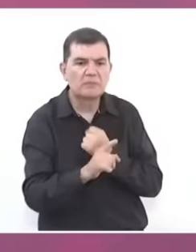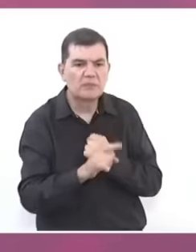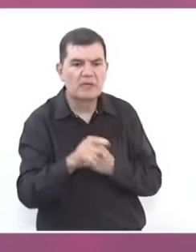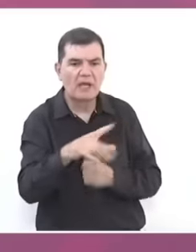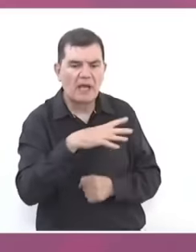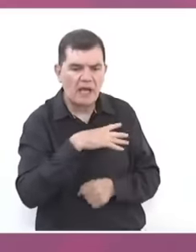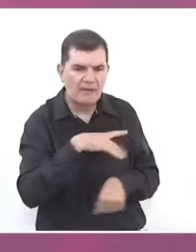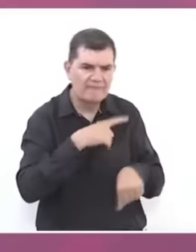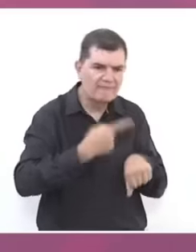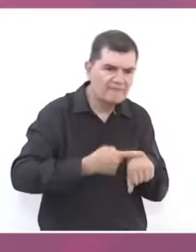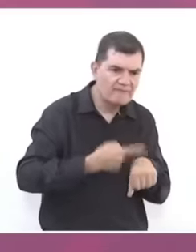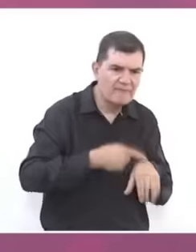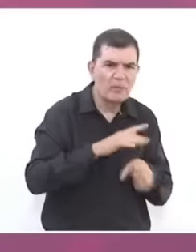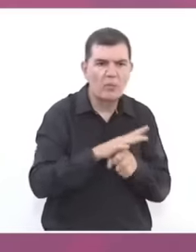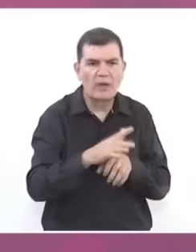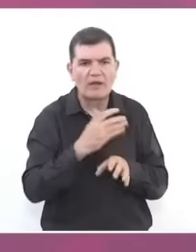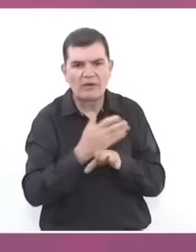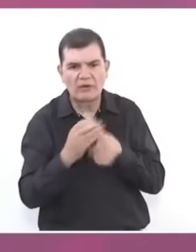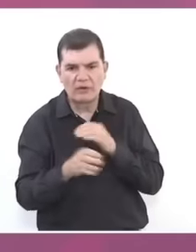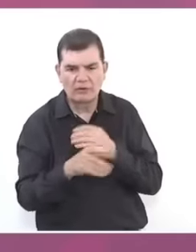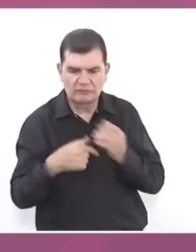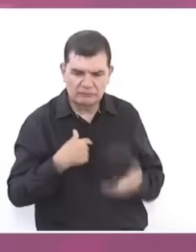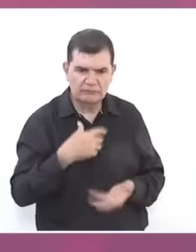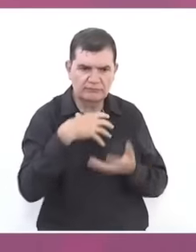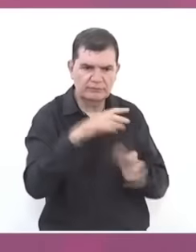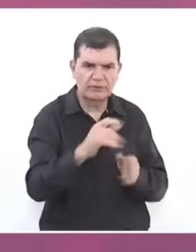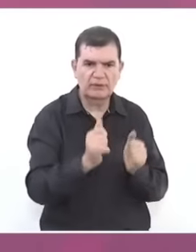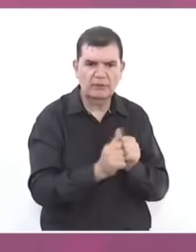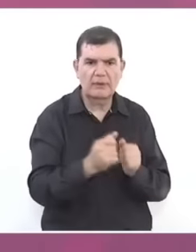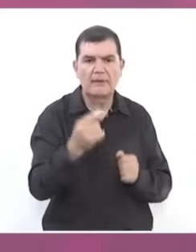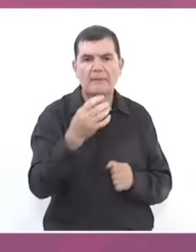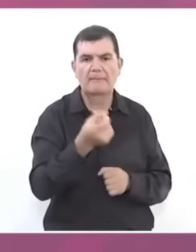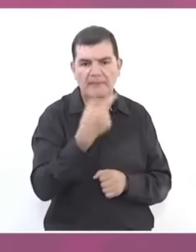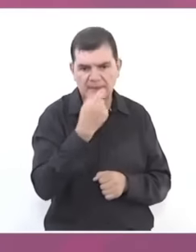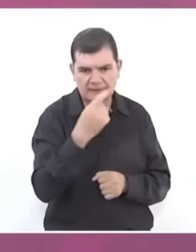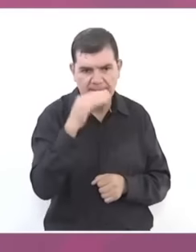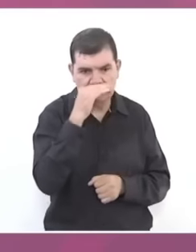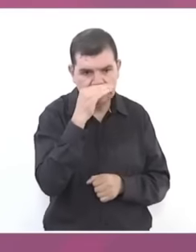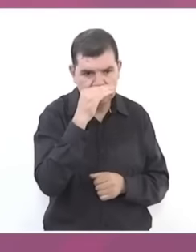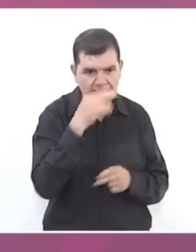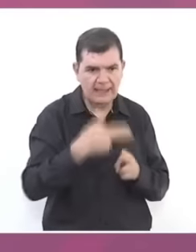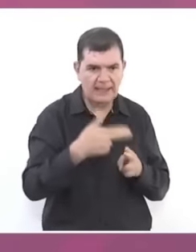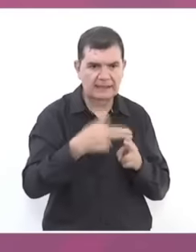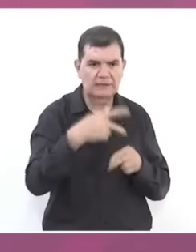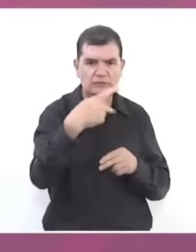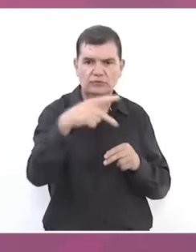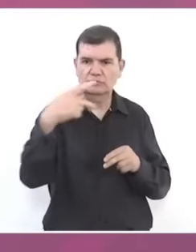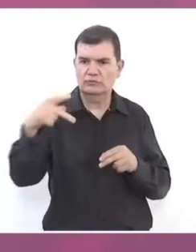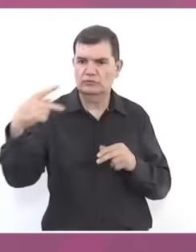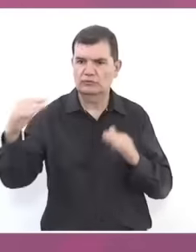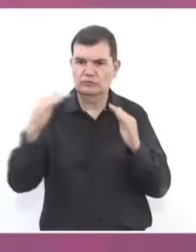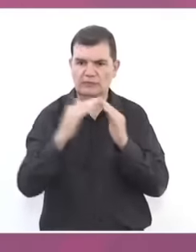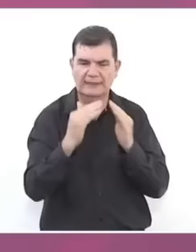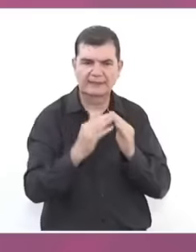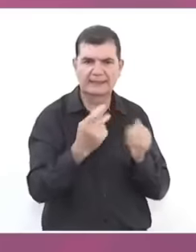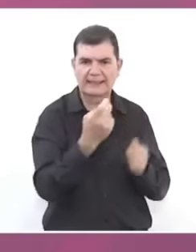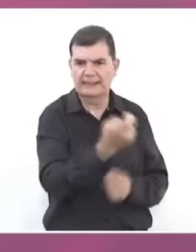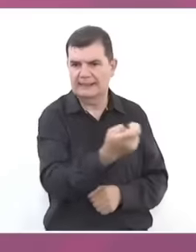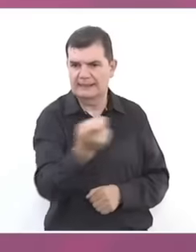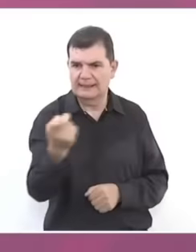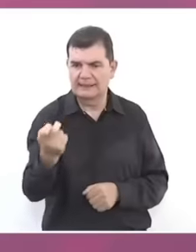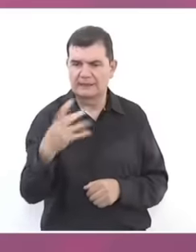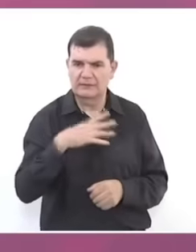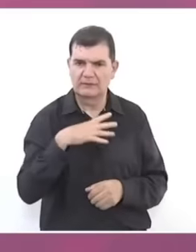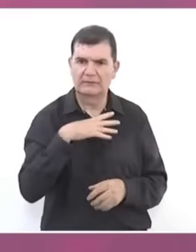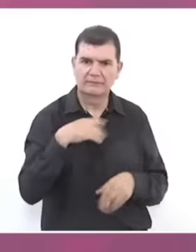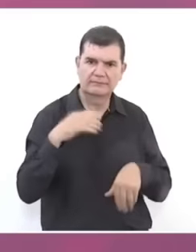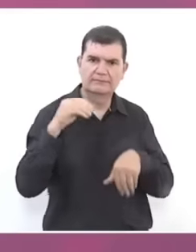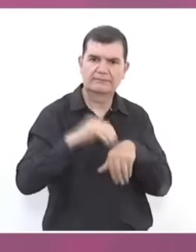they have And if it is necessary to take the free medicines to their home, it is the additional thing for all